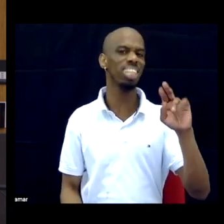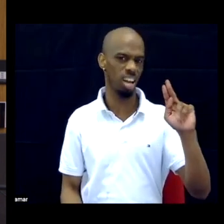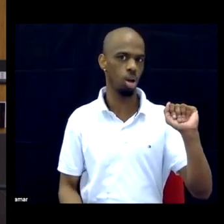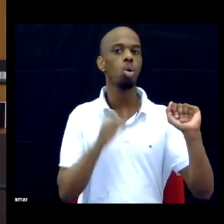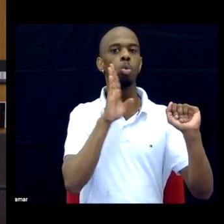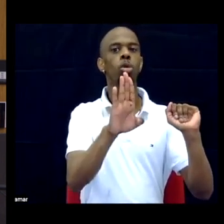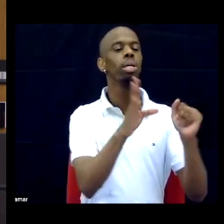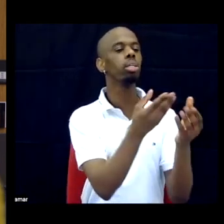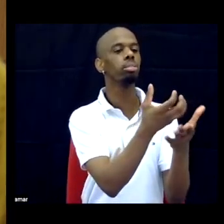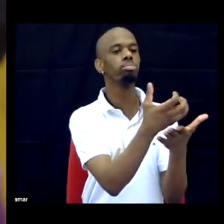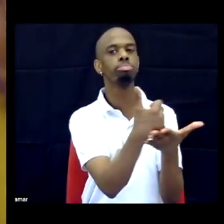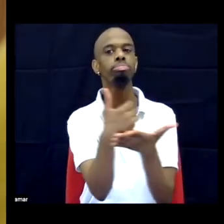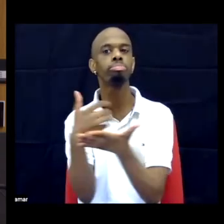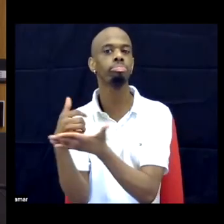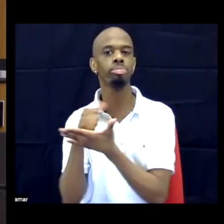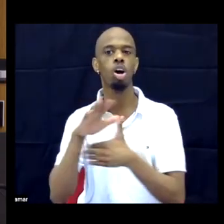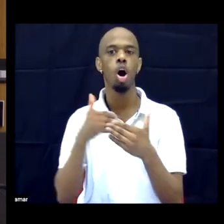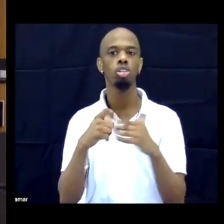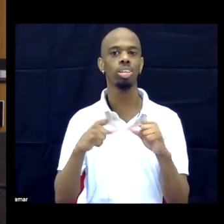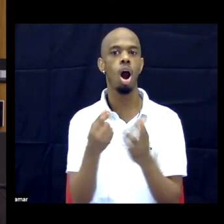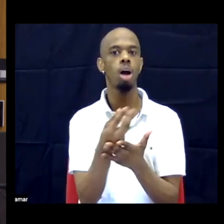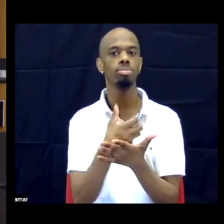to take a look.